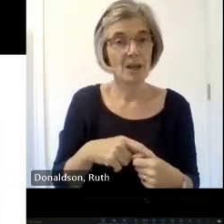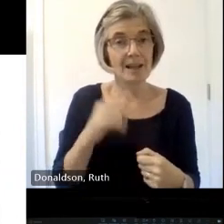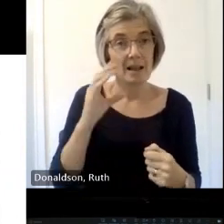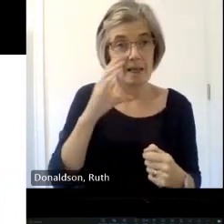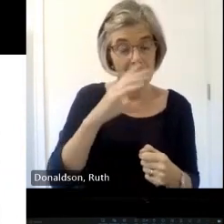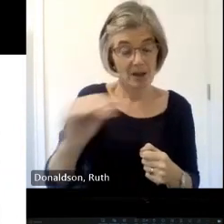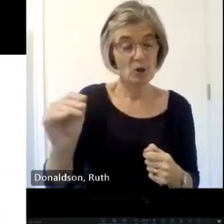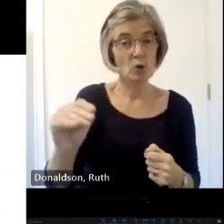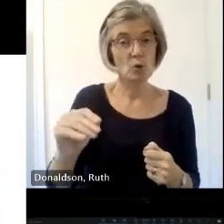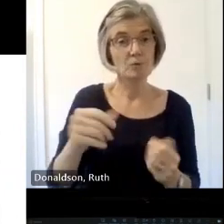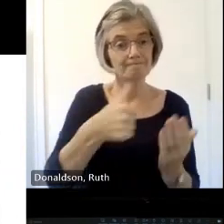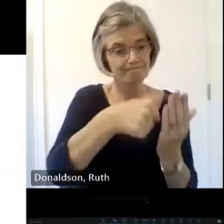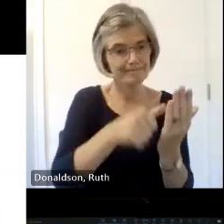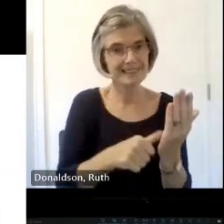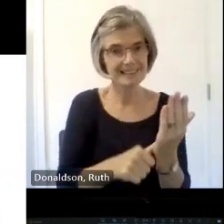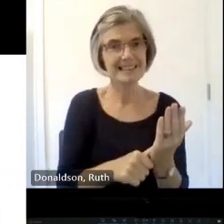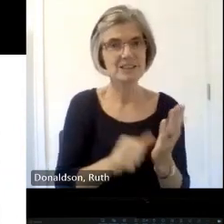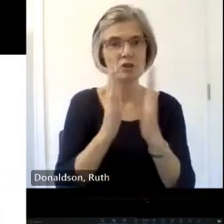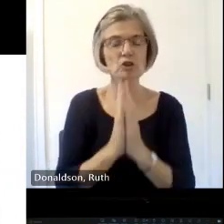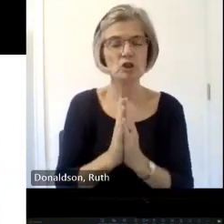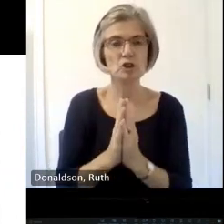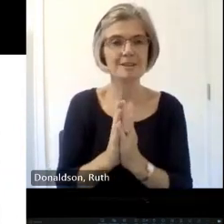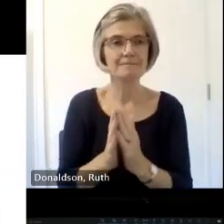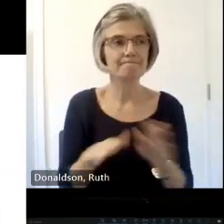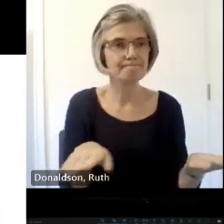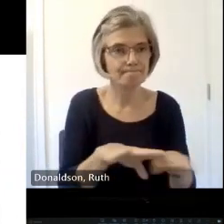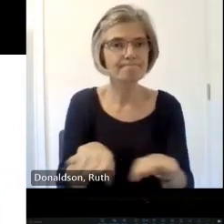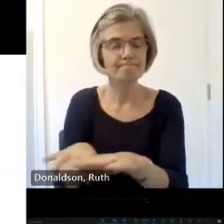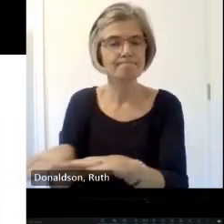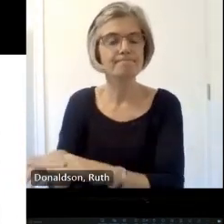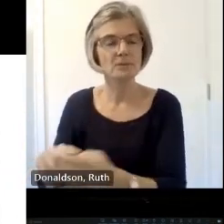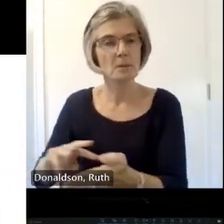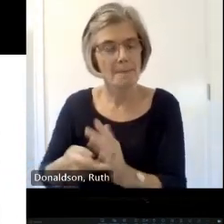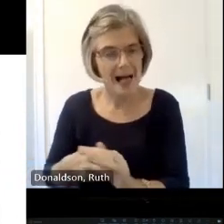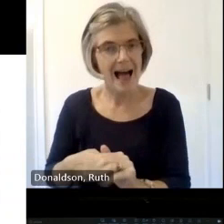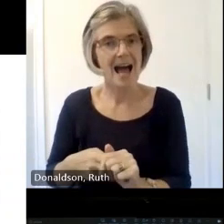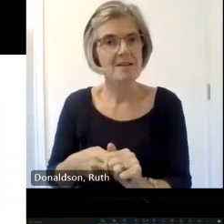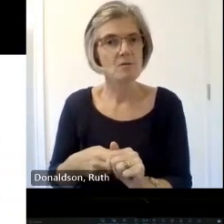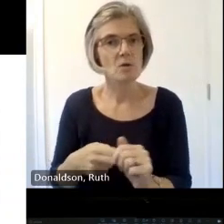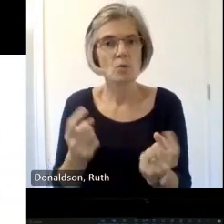can maybe make that that connection they'd love to hear from you I think okay great was there